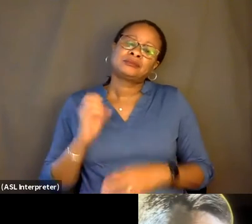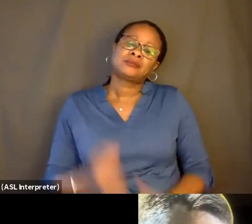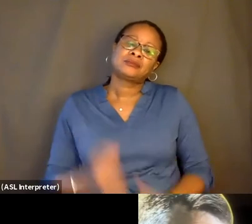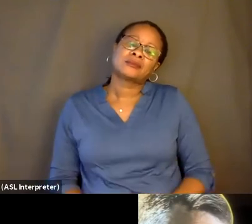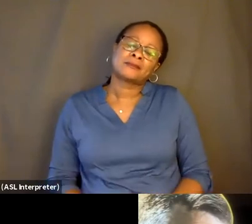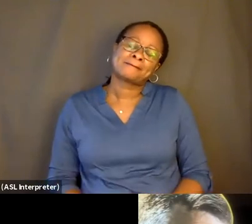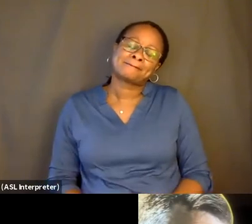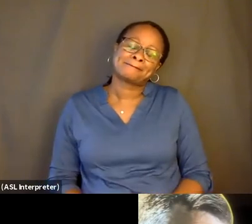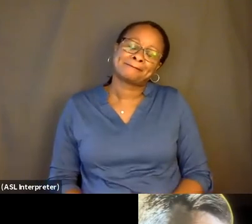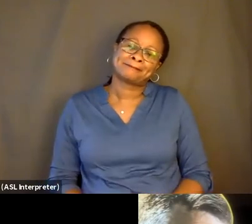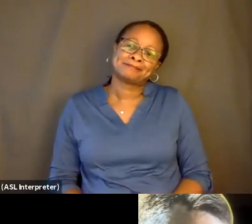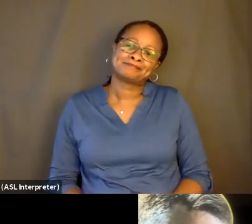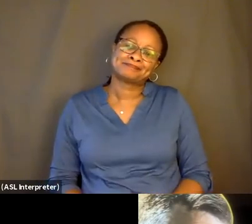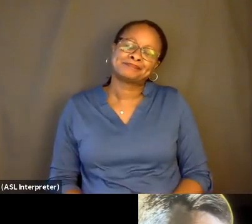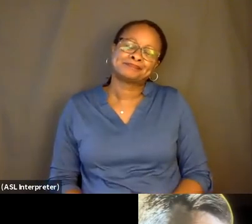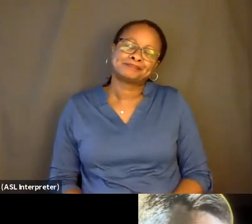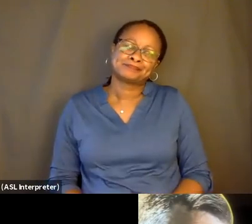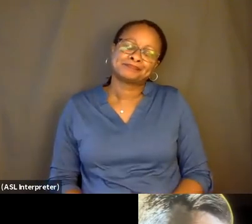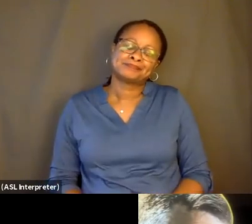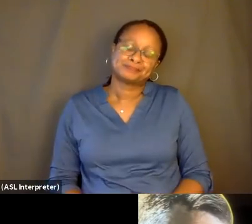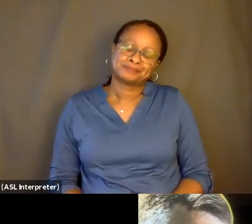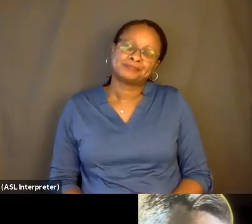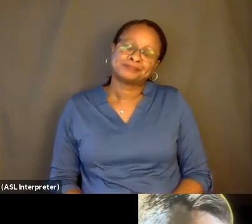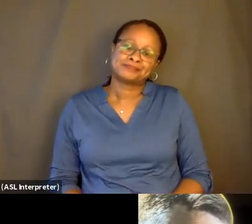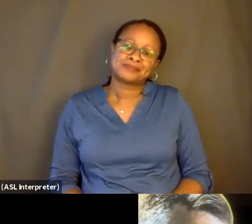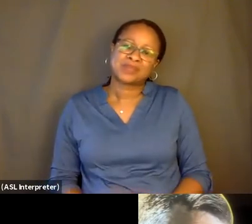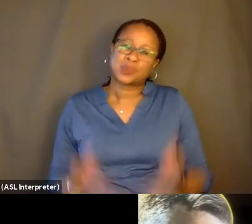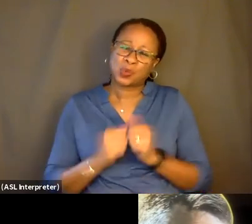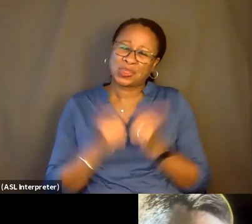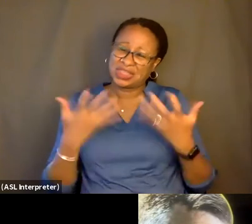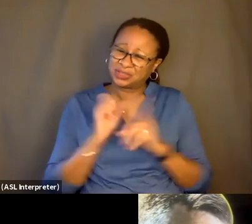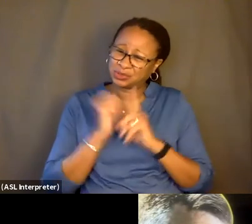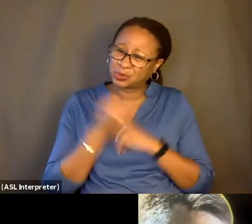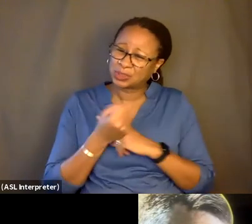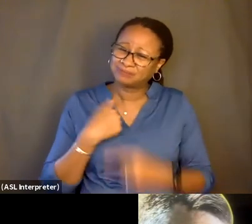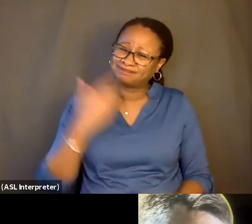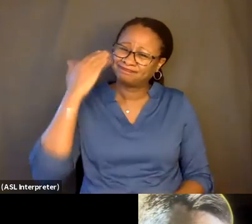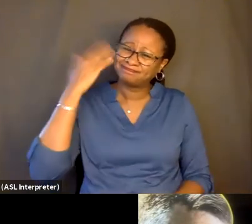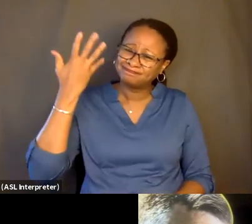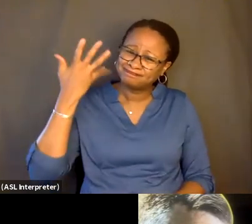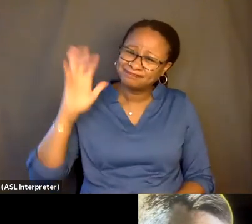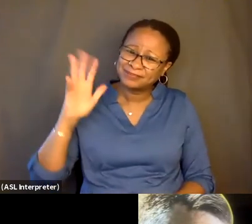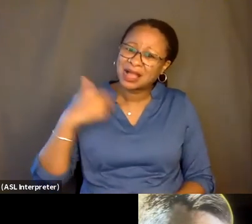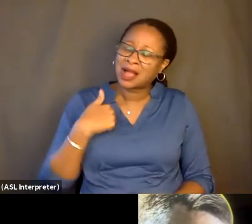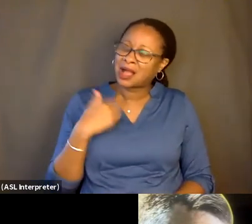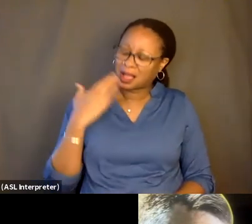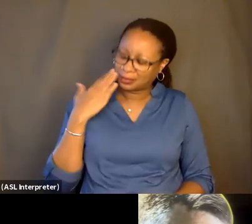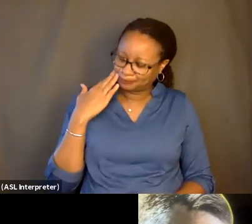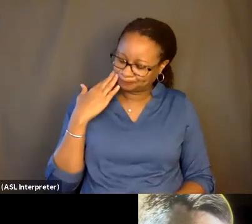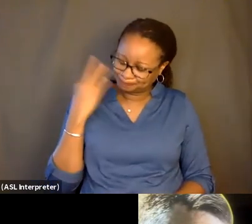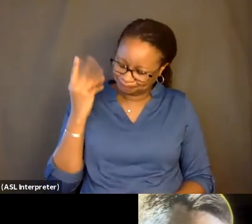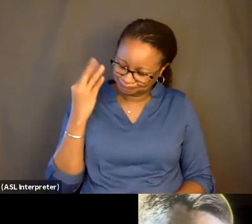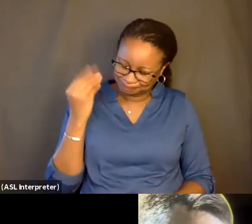I knew, with this, that I was just going to--